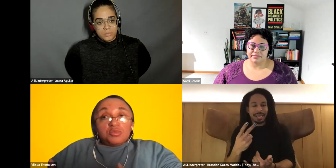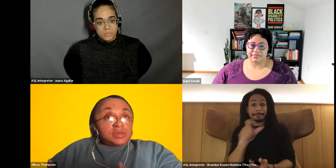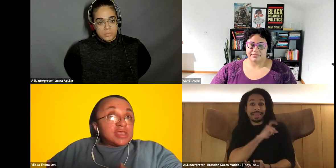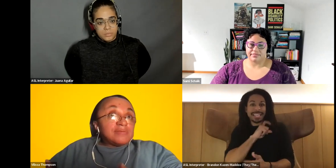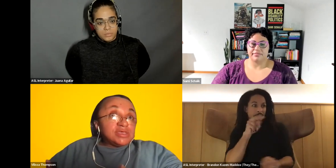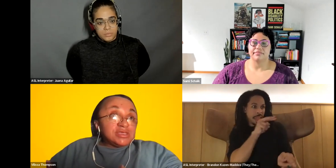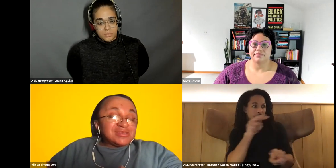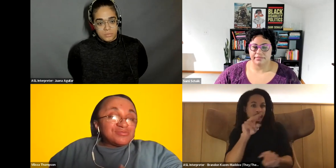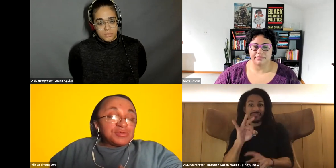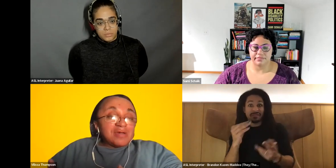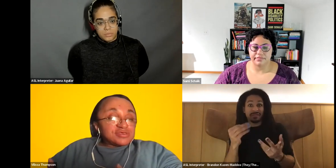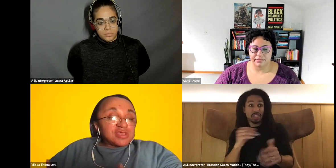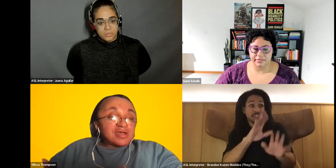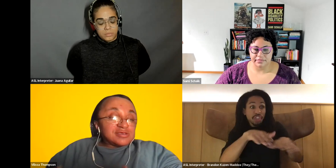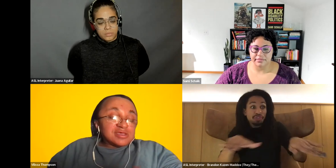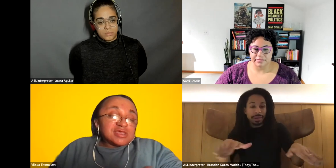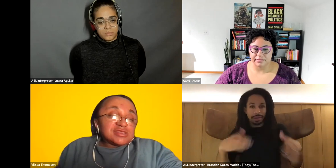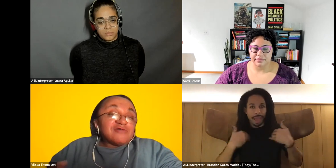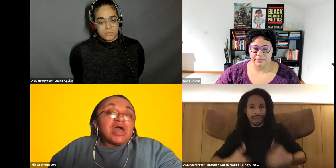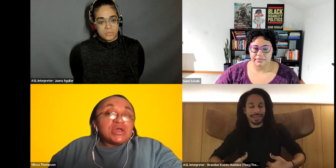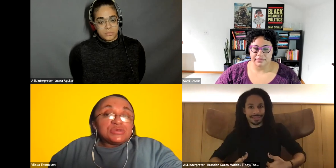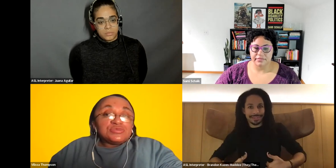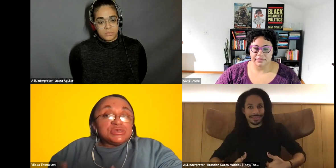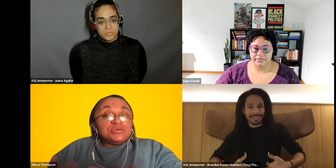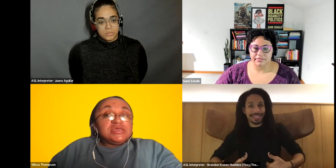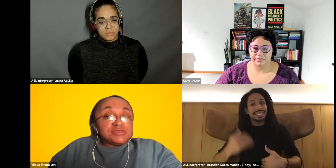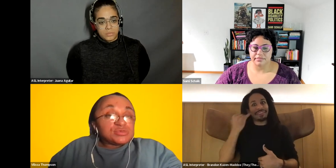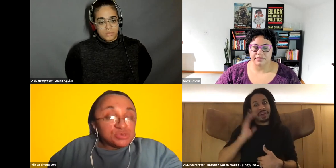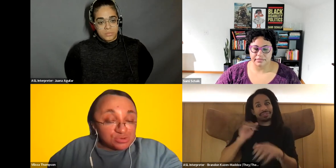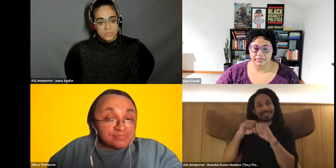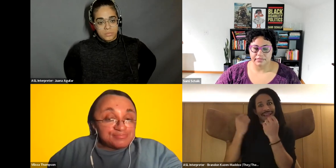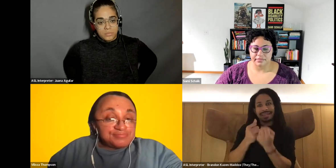Vilissa Thompson: what does that mean when we have society that does not value the uniqueness of children?